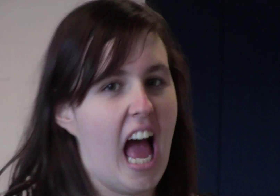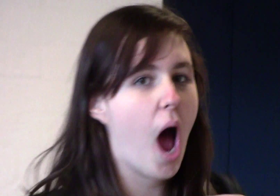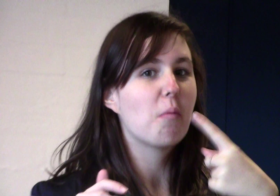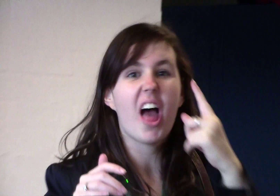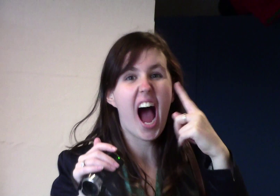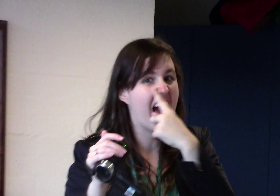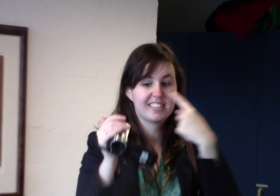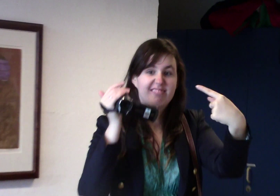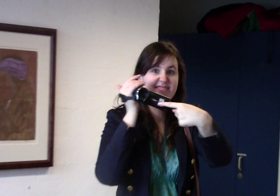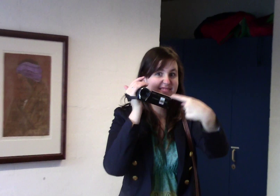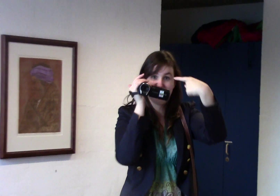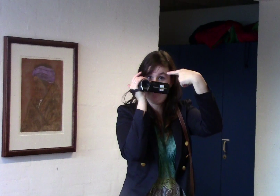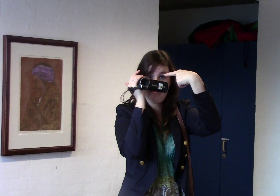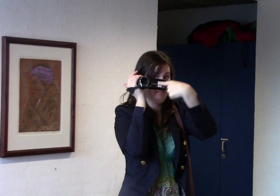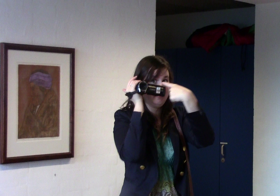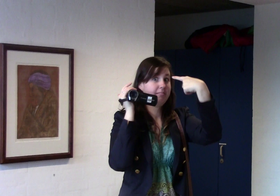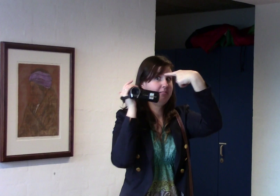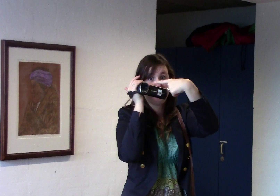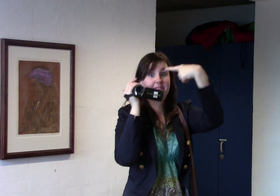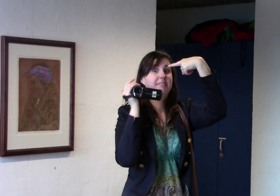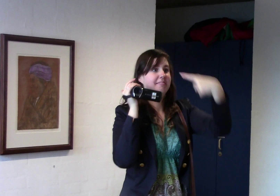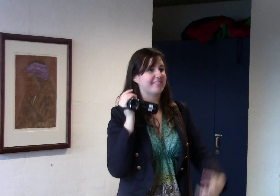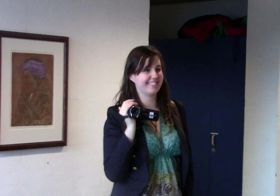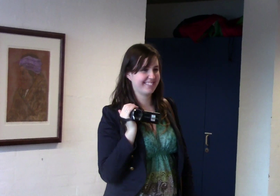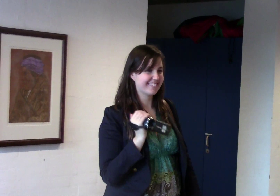I'm the eyes of this film!